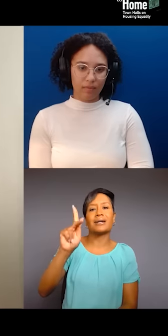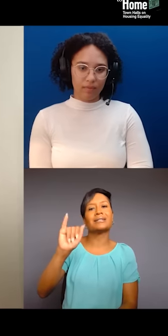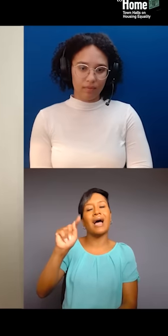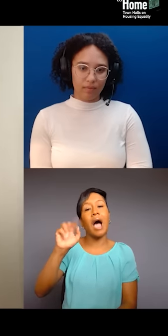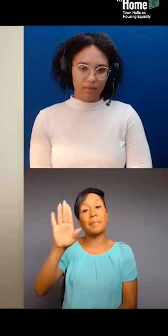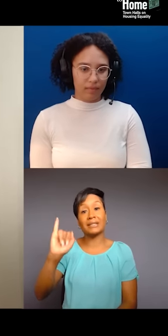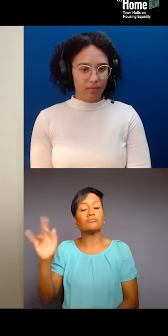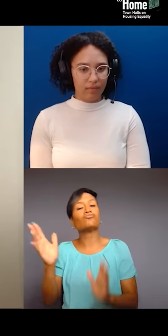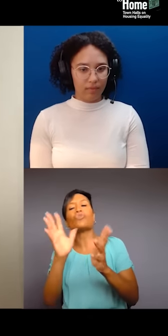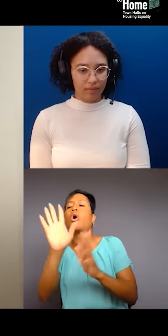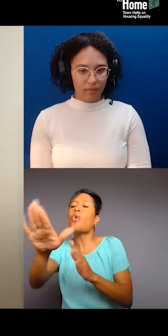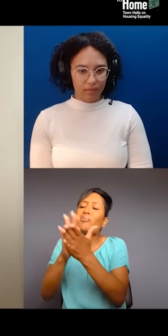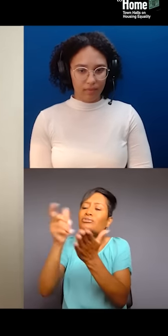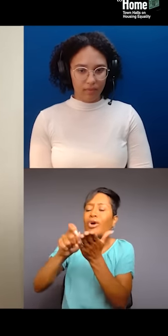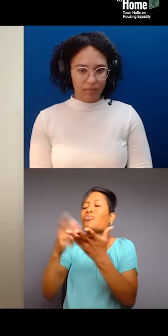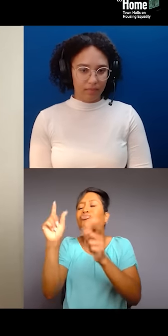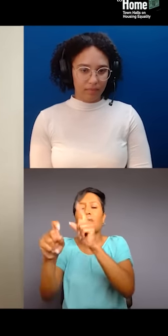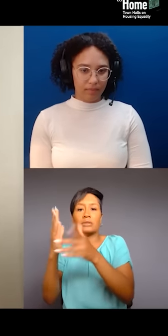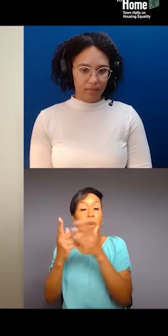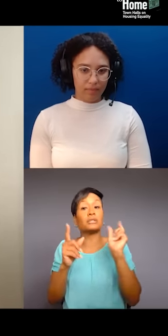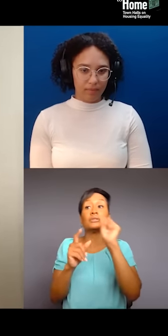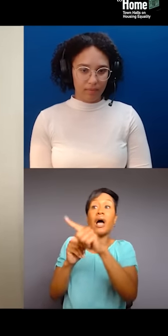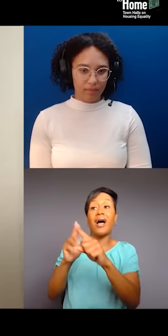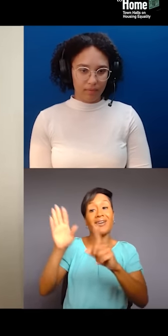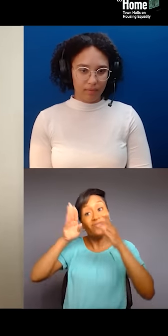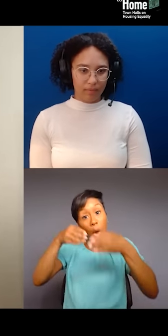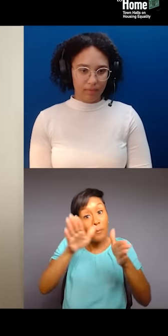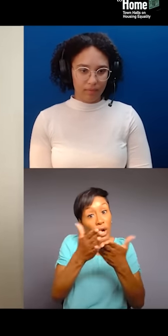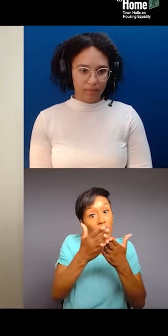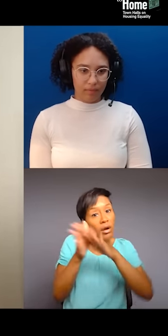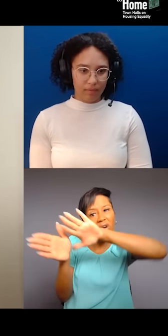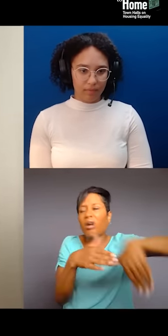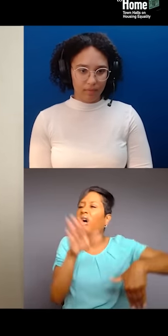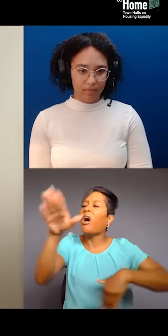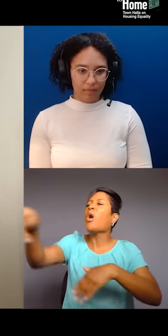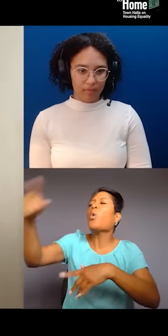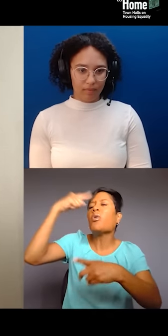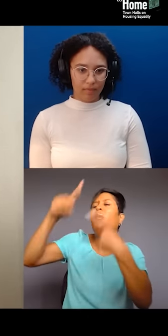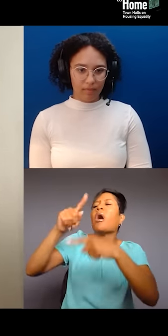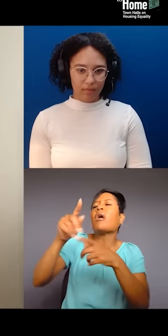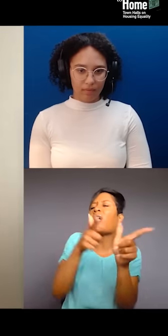And someone asked her, instead of talking about the book, they're asking her, "So, what do you think about terrorism and guns and war in America?